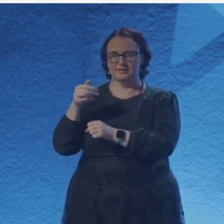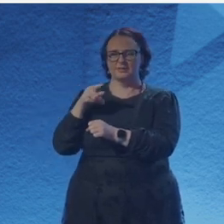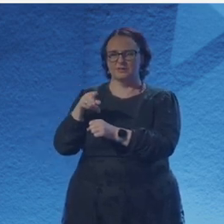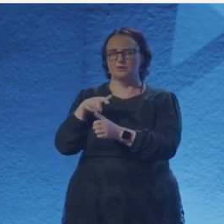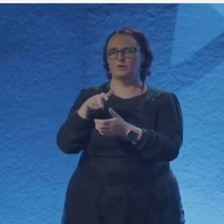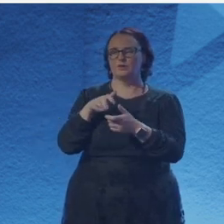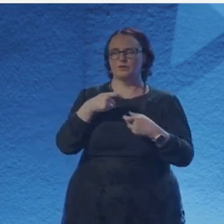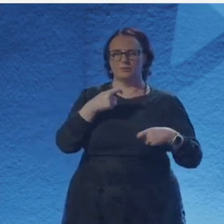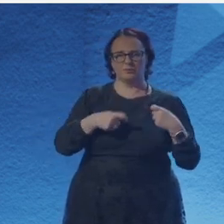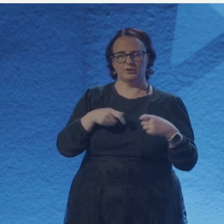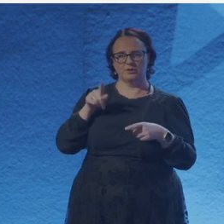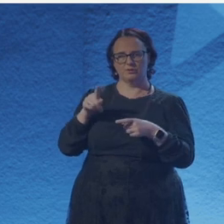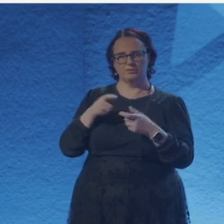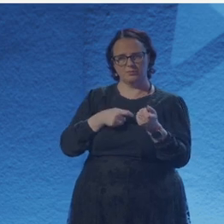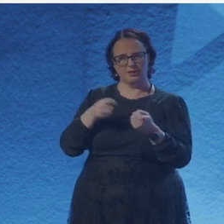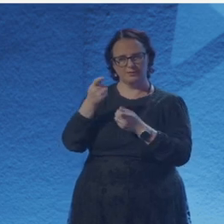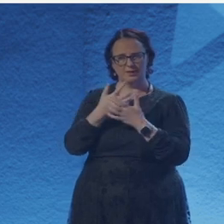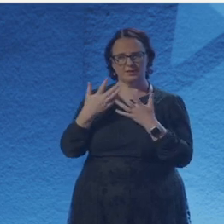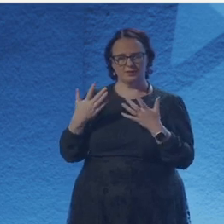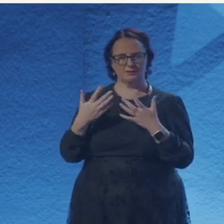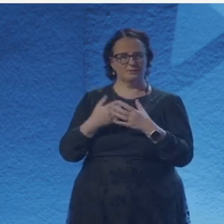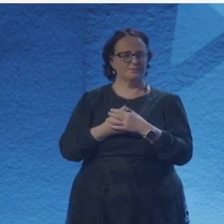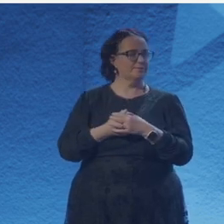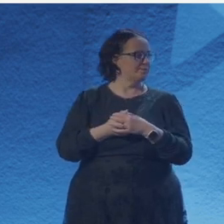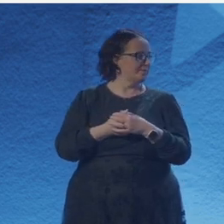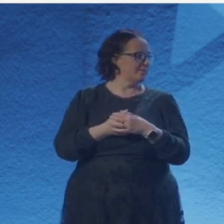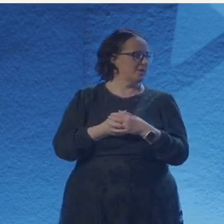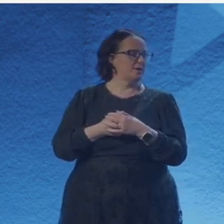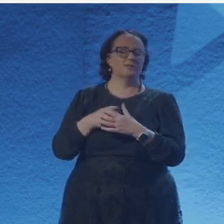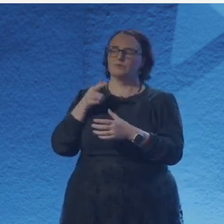exciting to work with, and particularly with women and minoritised voices in STEM.